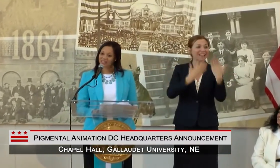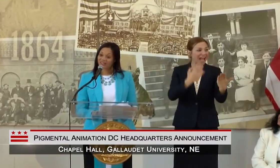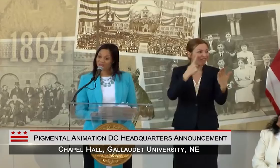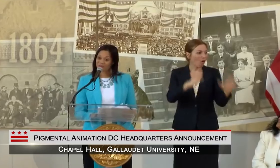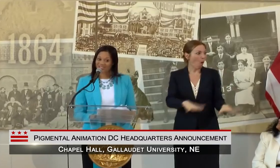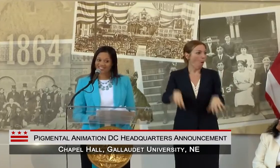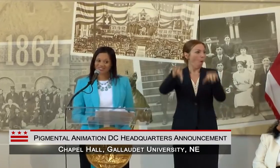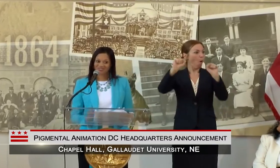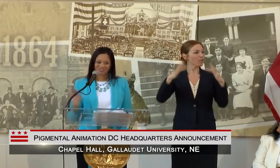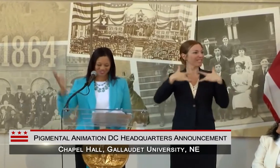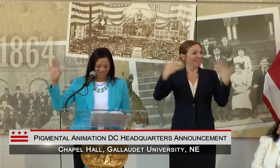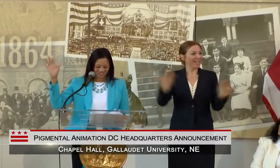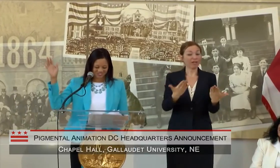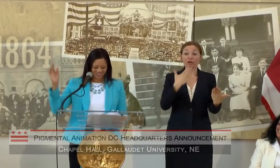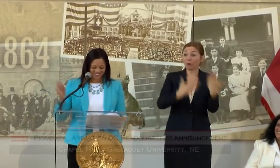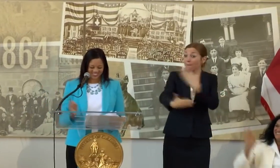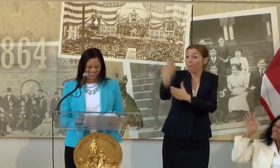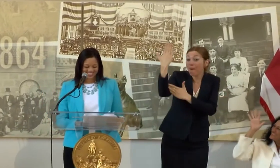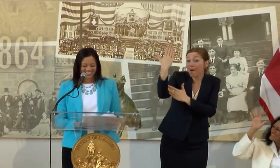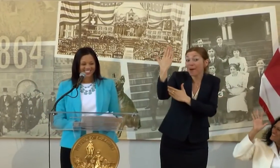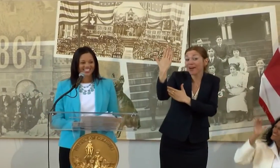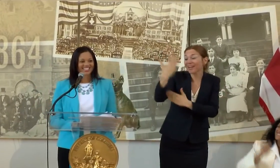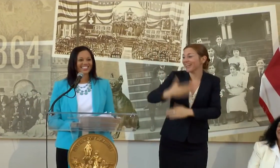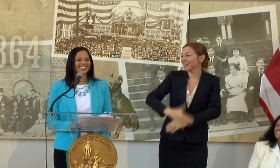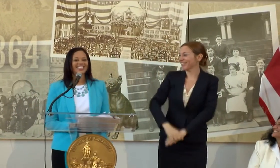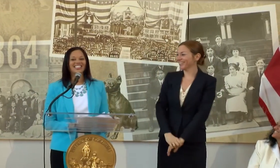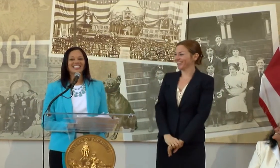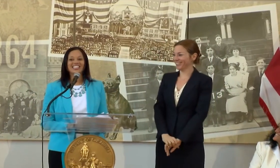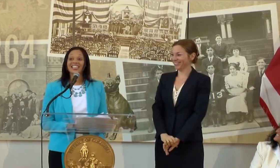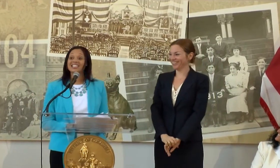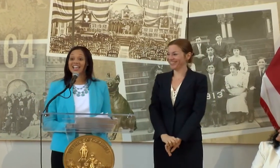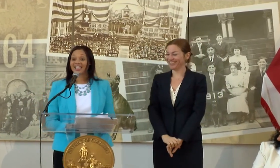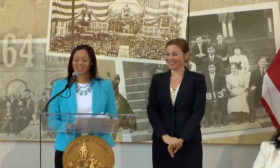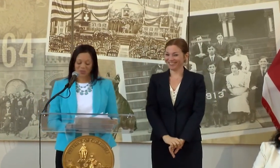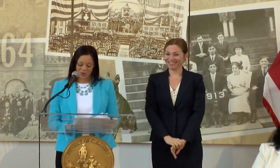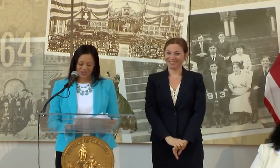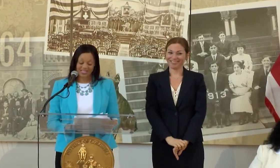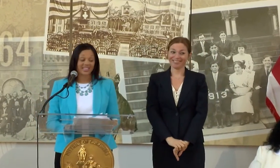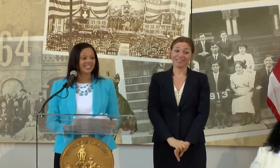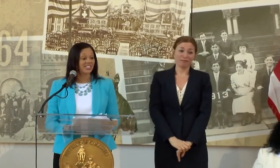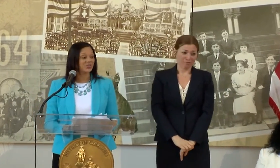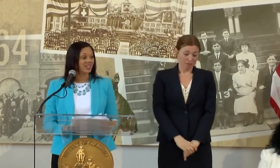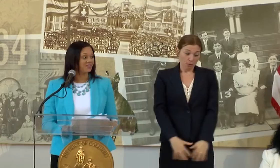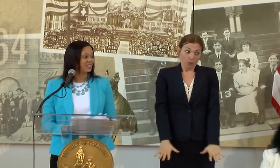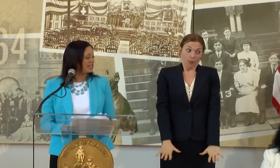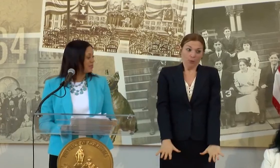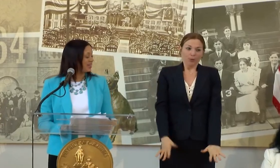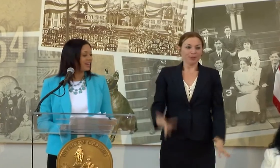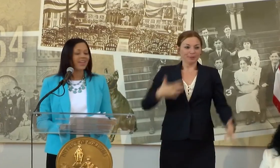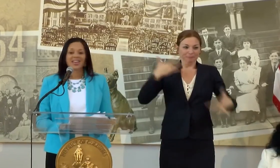GOOD MORNING, EVERYONE. THIS IS AN EXCITING MOMENT IN THE DISTRICT OF COLUMBIA.